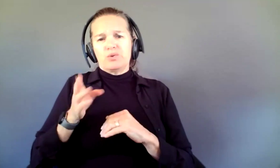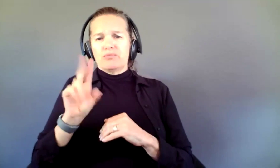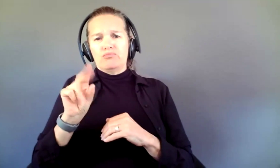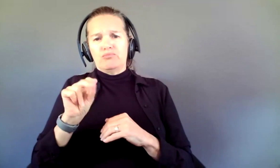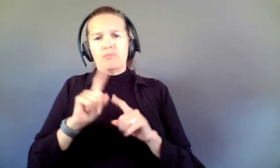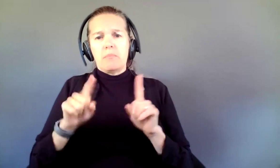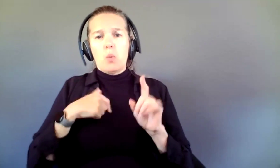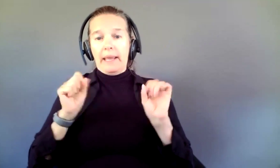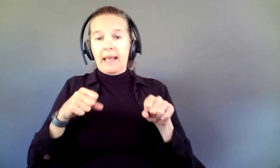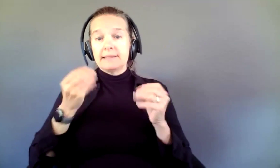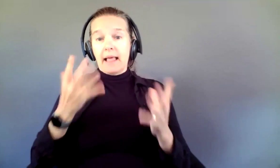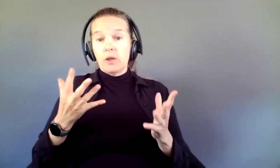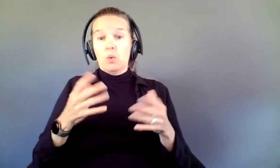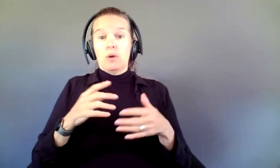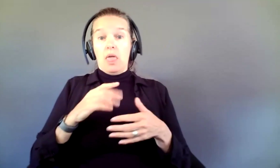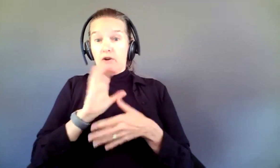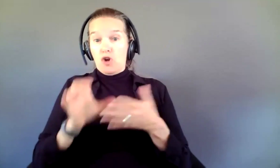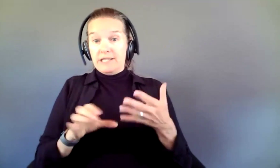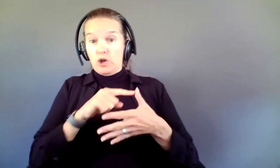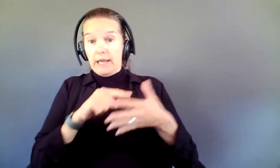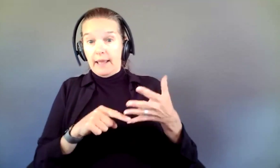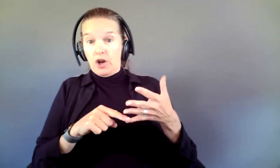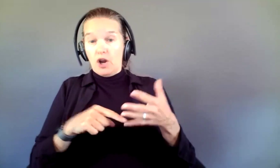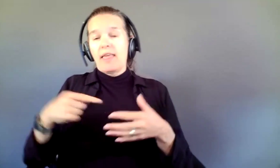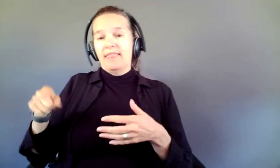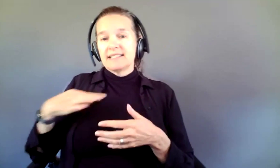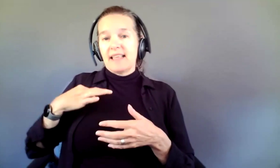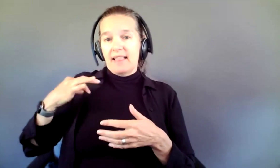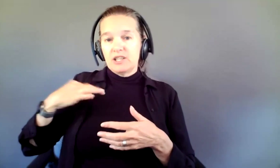you is these are the criteria and these are the eligibility and the core of them have been the